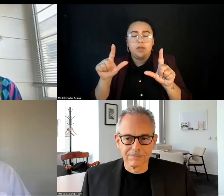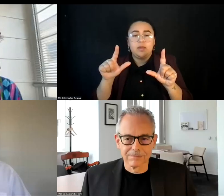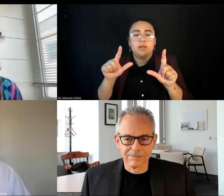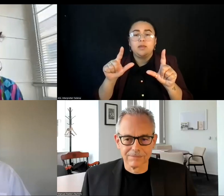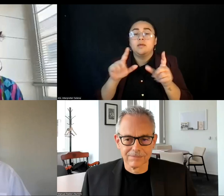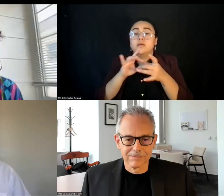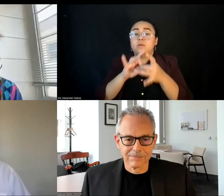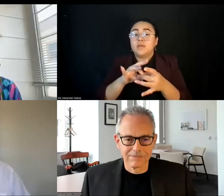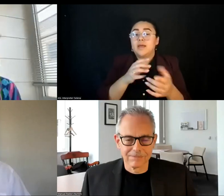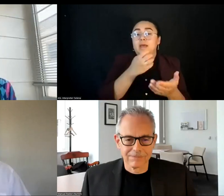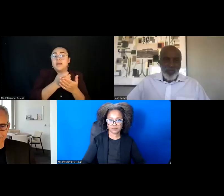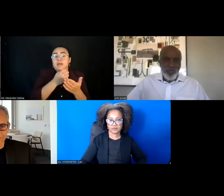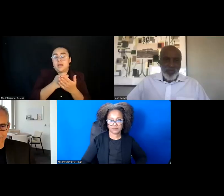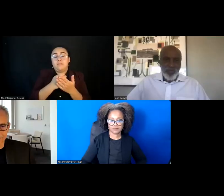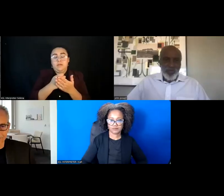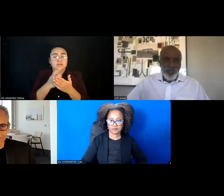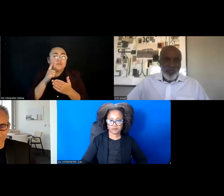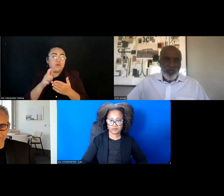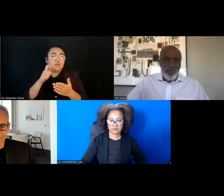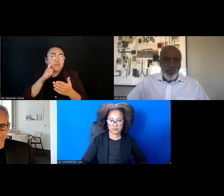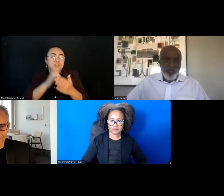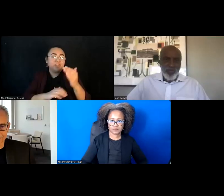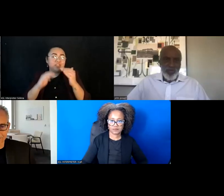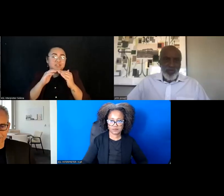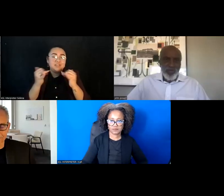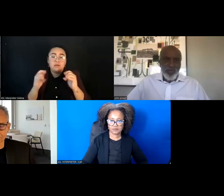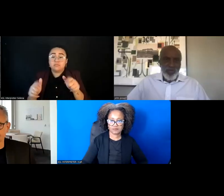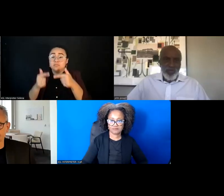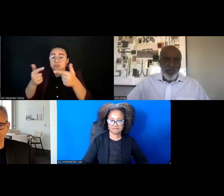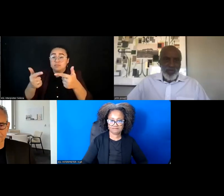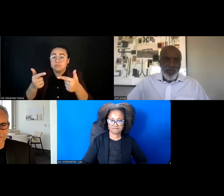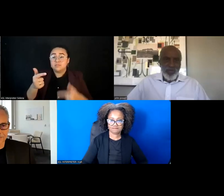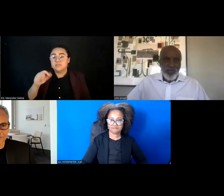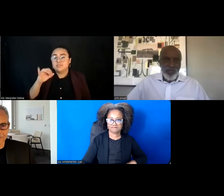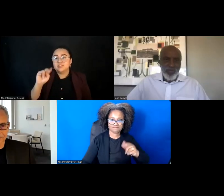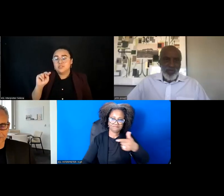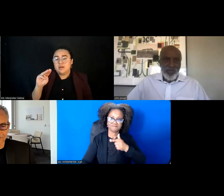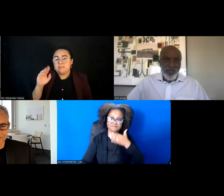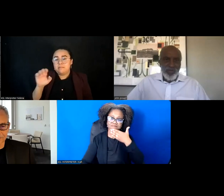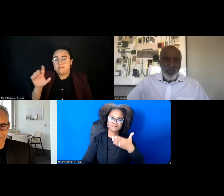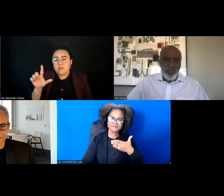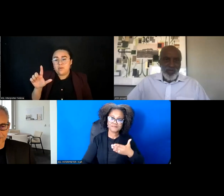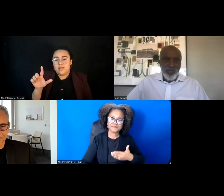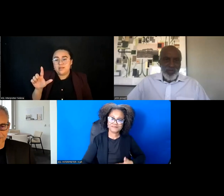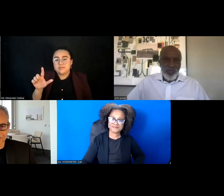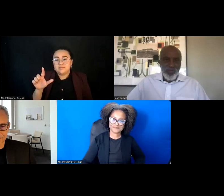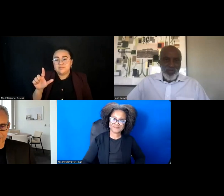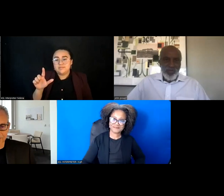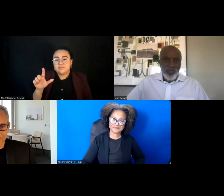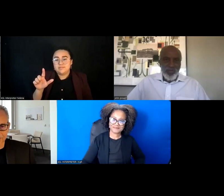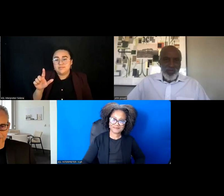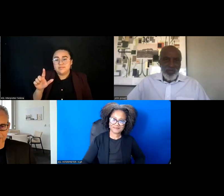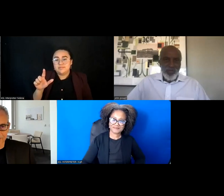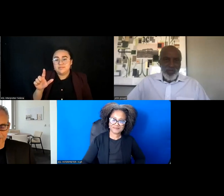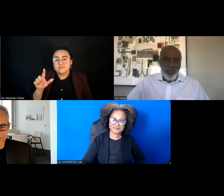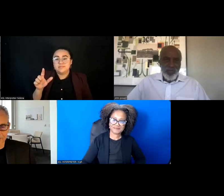With that, I would love to hand it to John and Manuel and we are in for a treat.